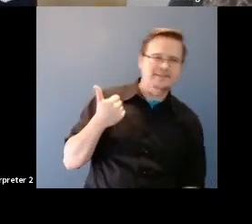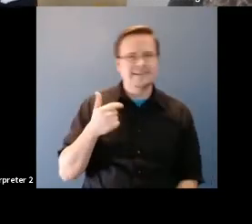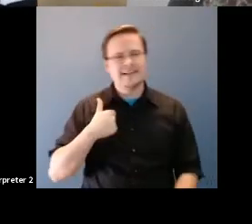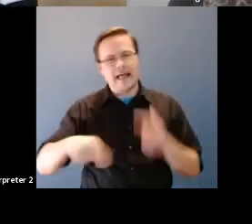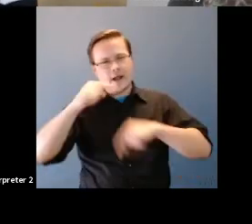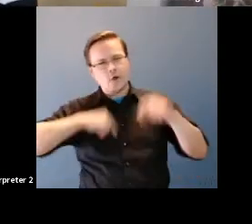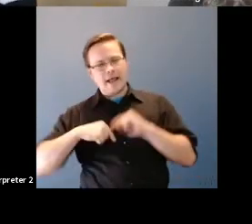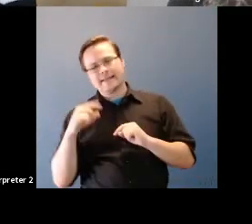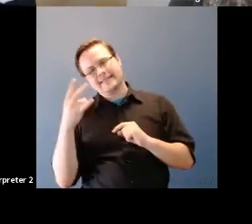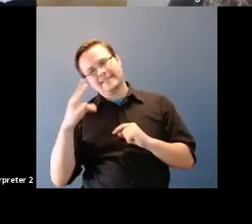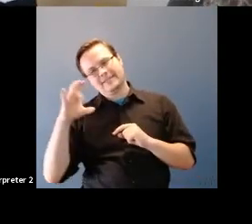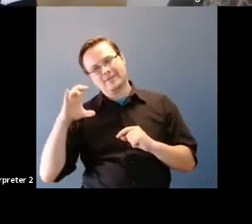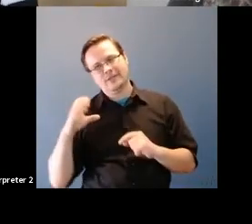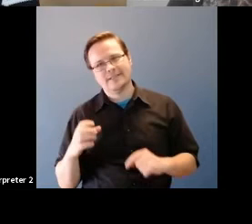Martin Wattenberg: You know i'm a contemporary.